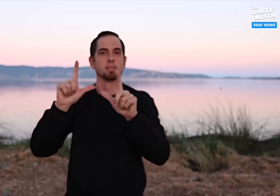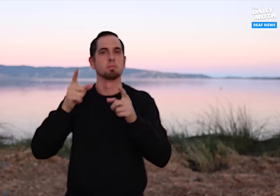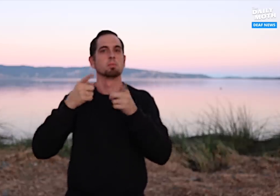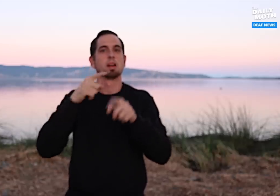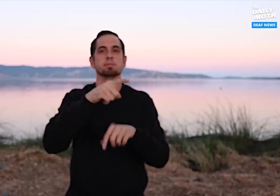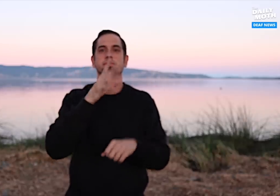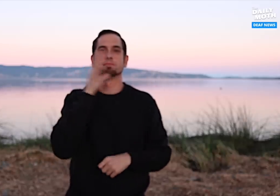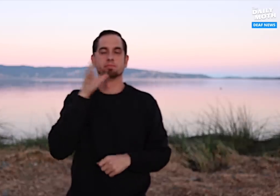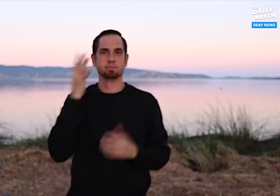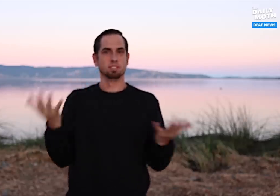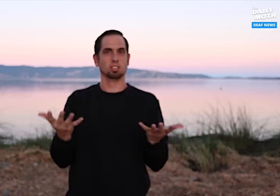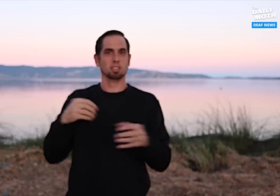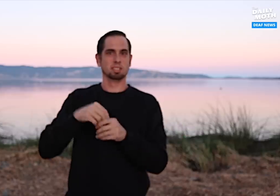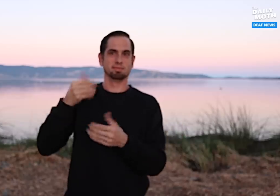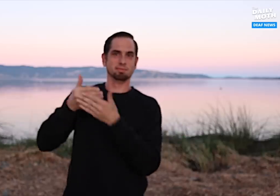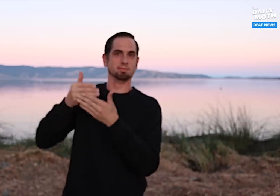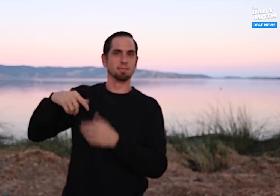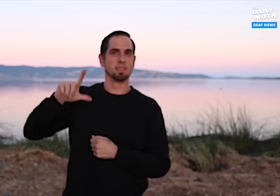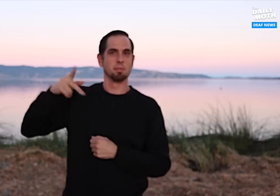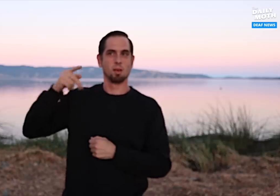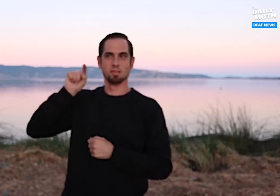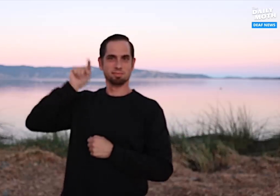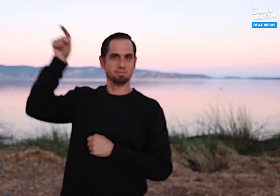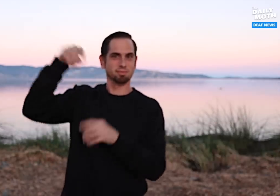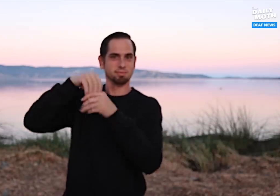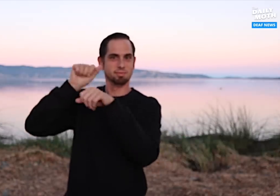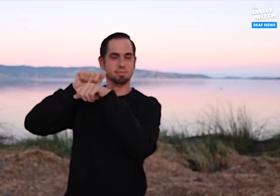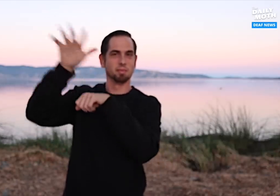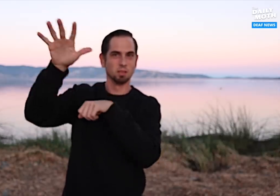on his “Mav” Facebook page here in Lakeport. It’s over there in the mountains.